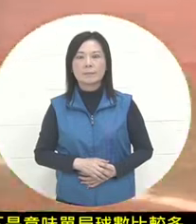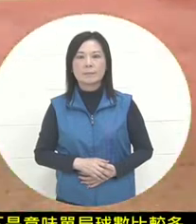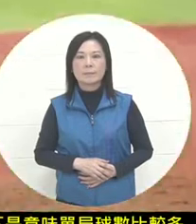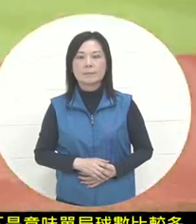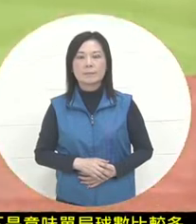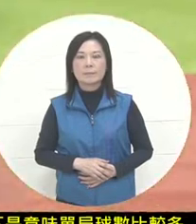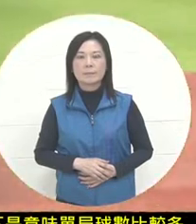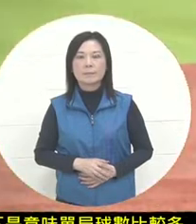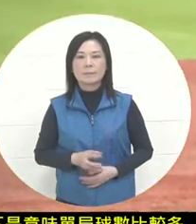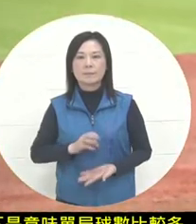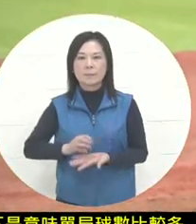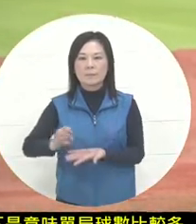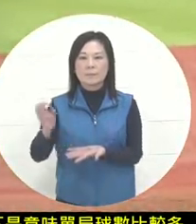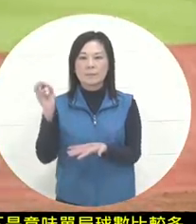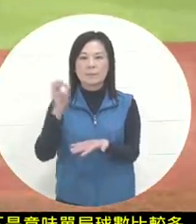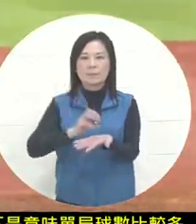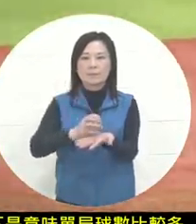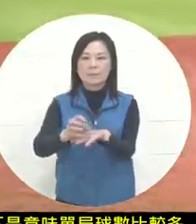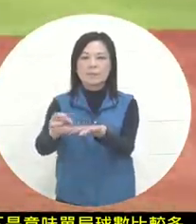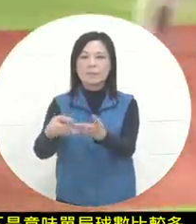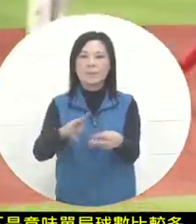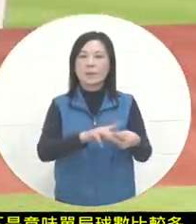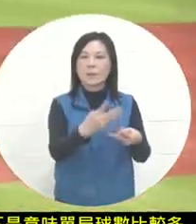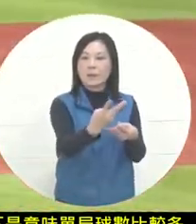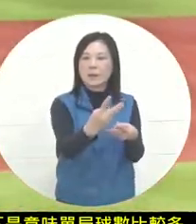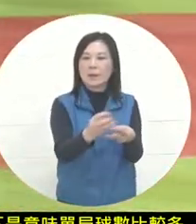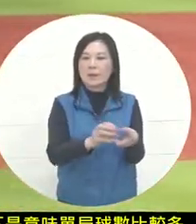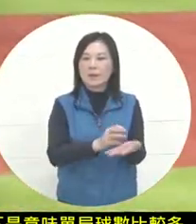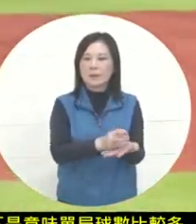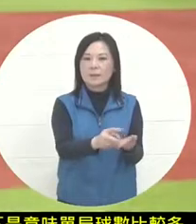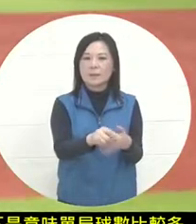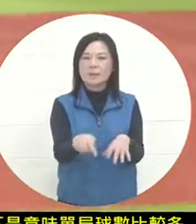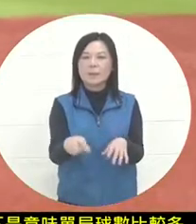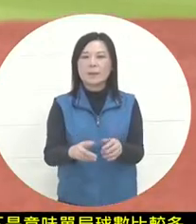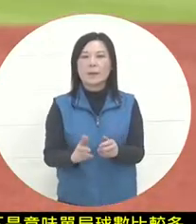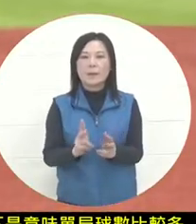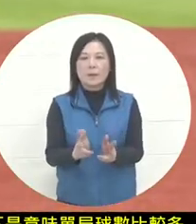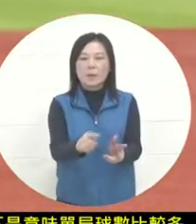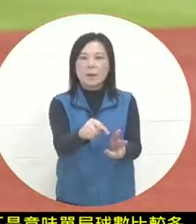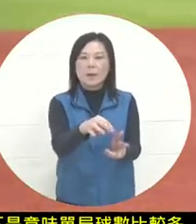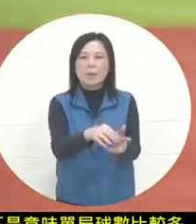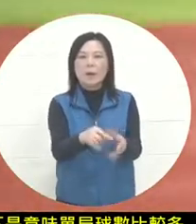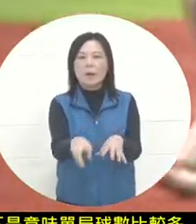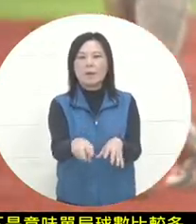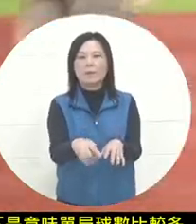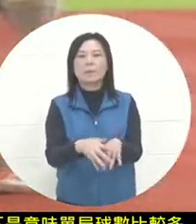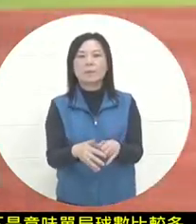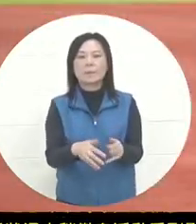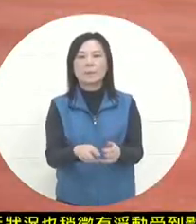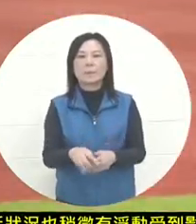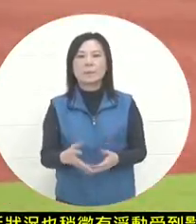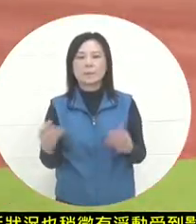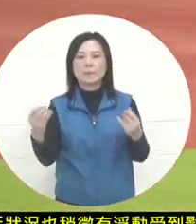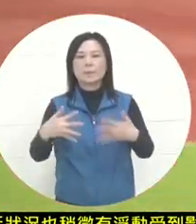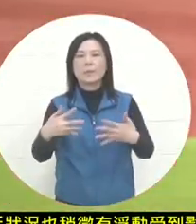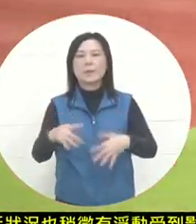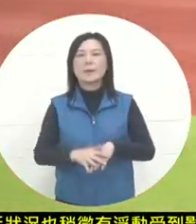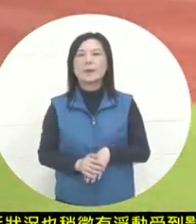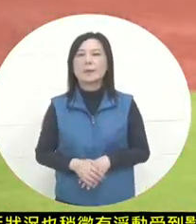the ground ball. After the third field received it , it was very close to the runner, so it was no problem to hit it directly. After a wave of turmoil,